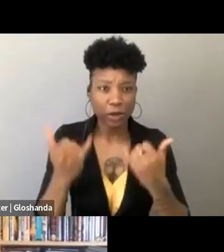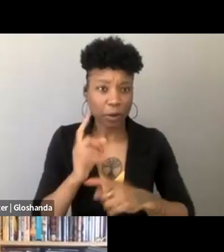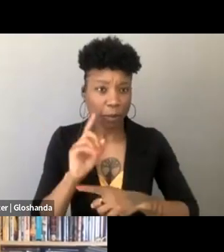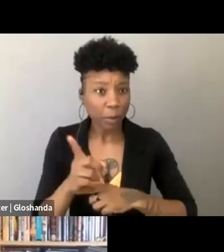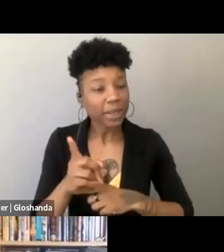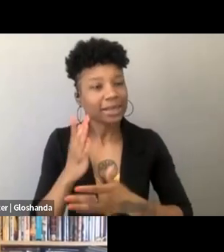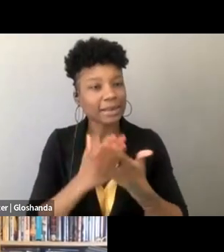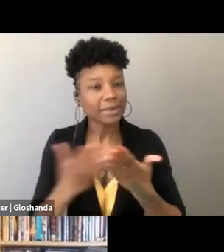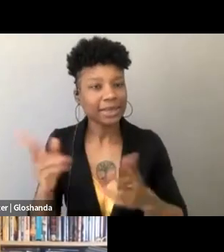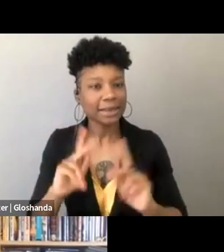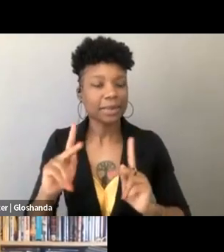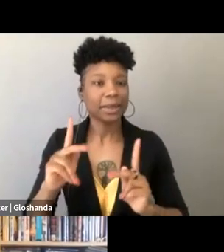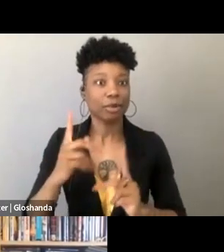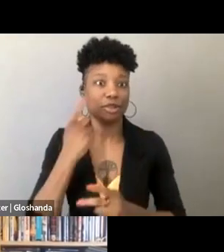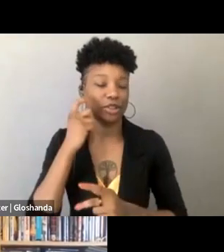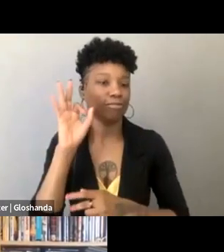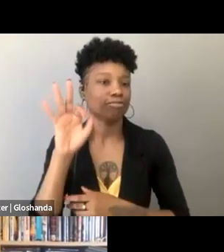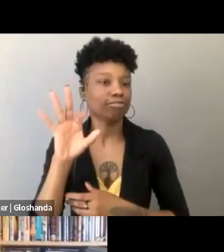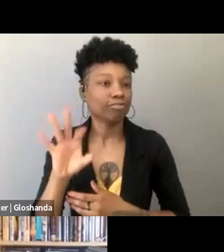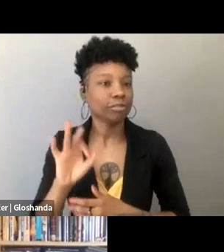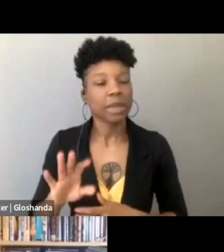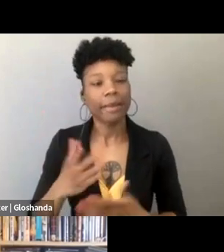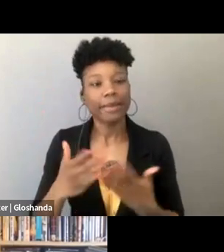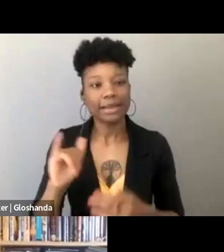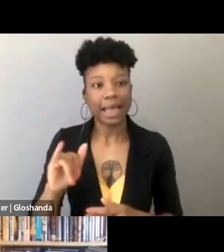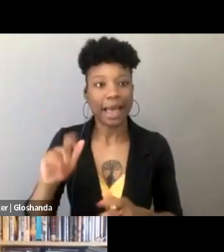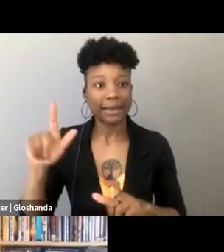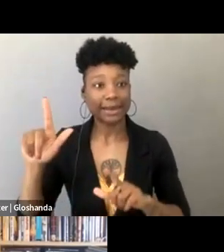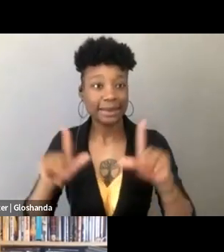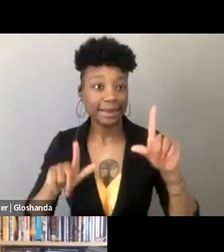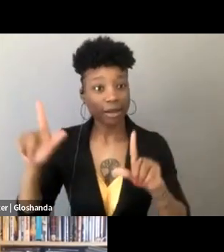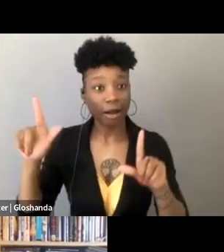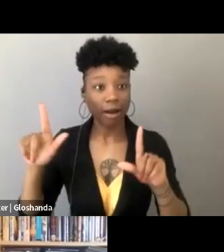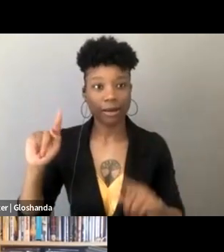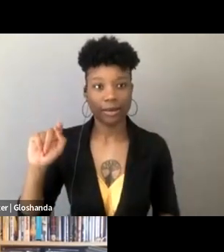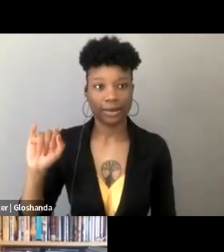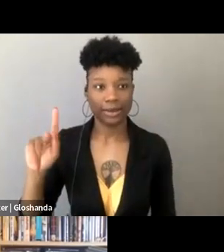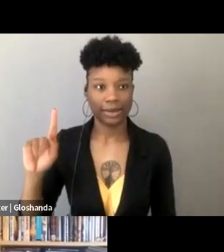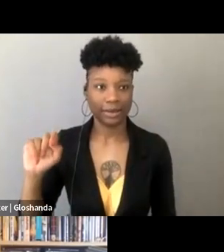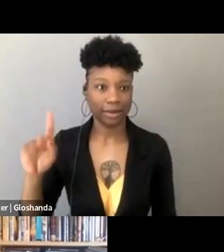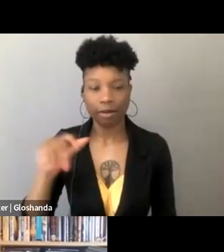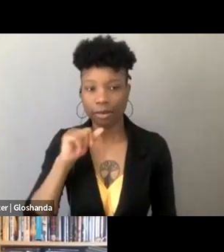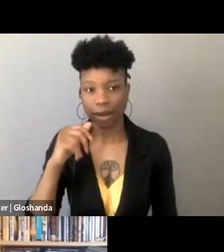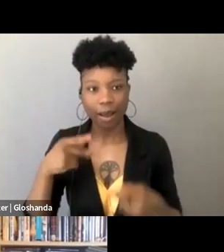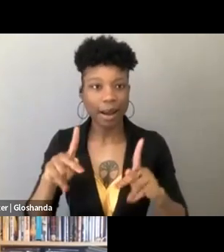You know, some of the things people brought up were like TikTok not allowing abortion networks and services to advertise,